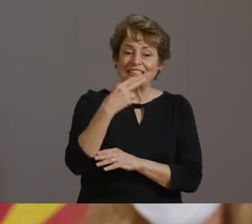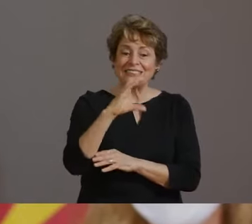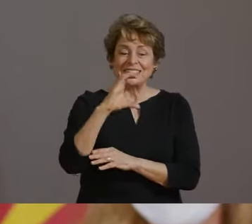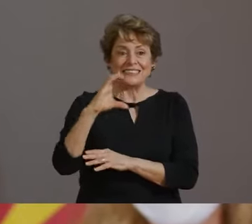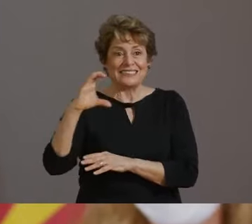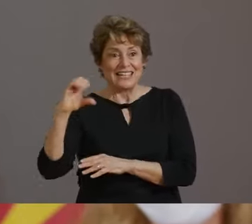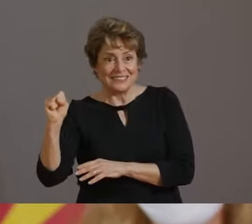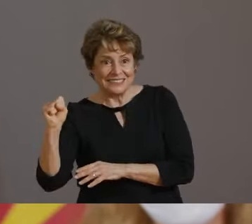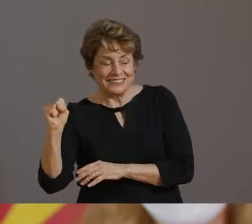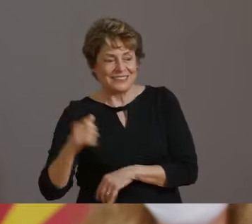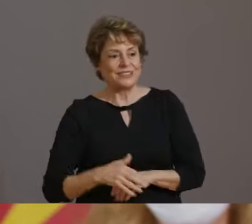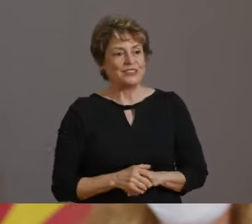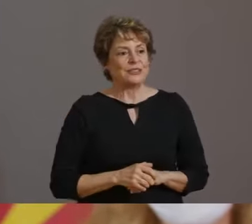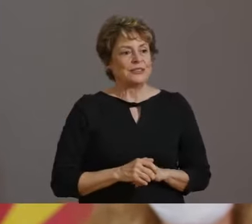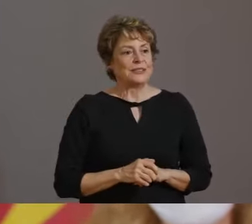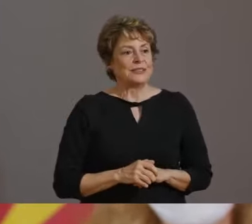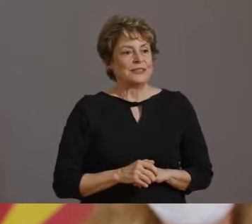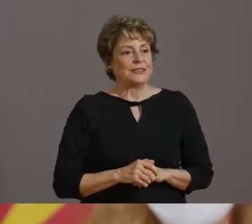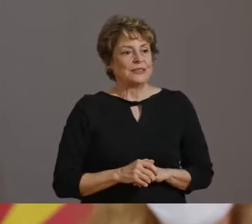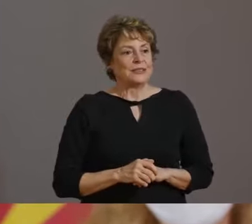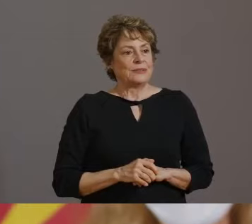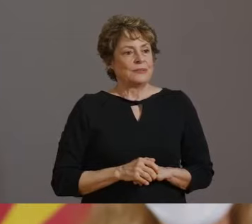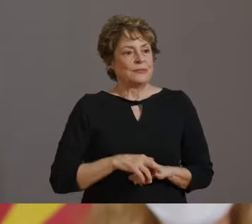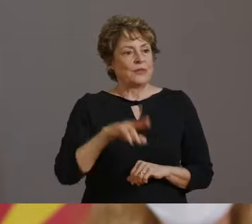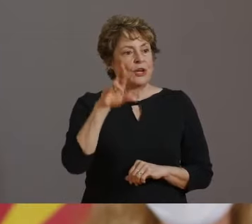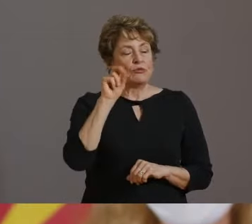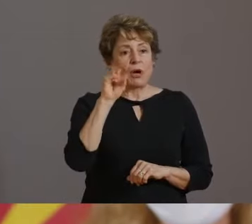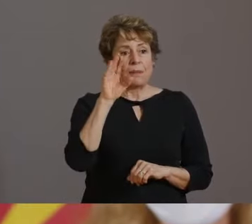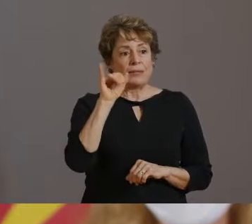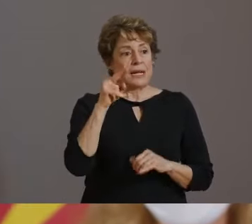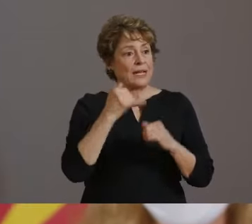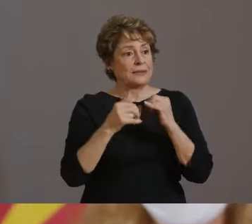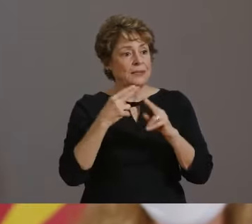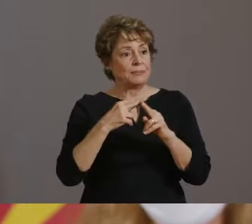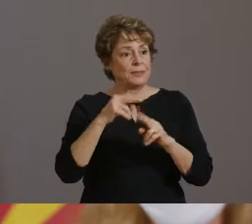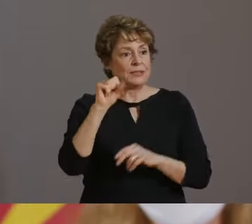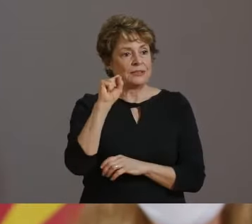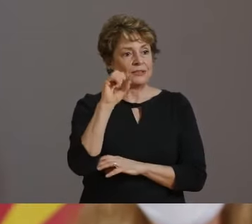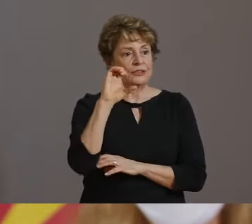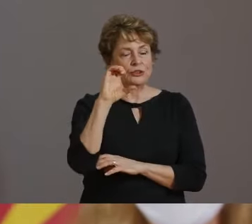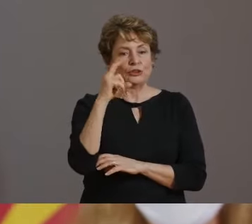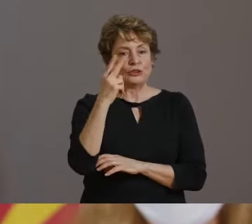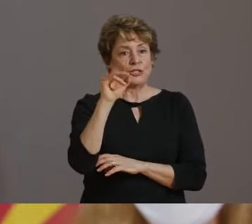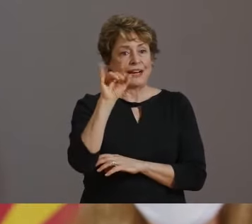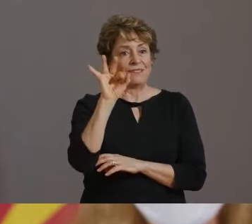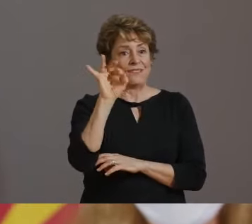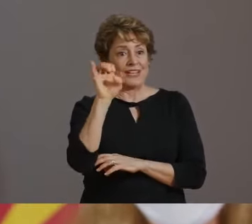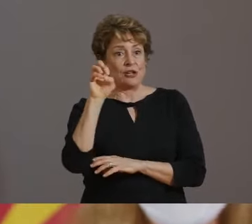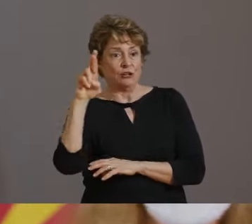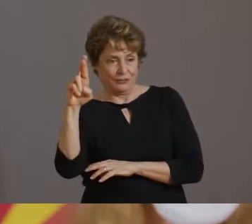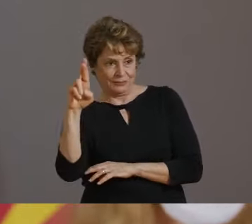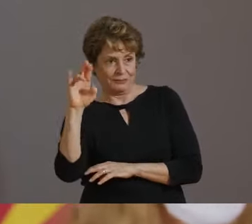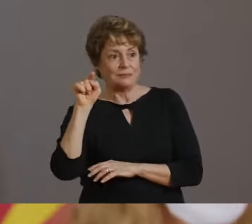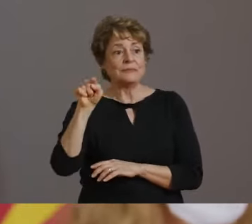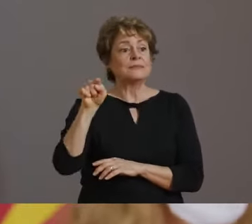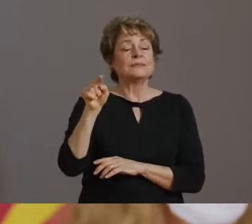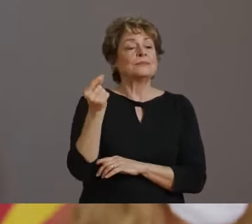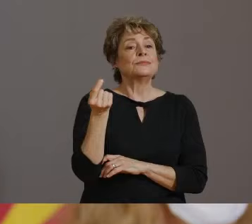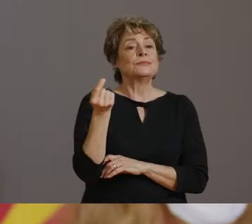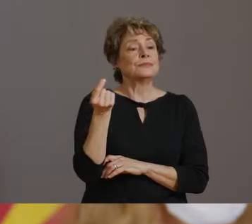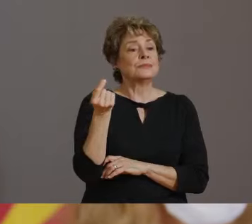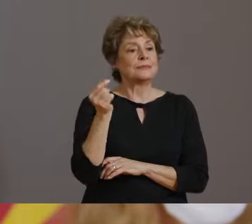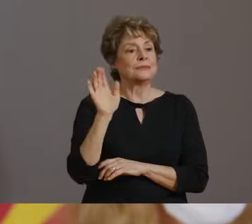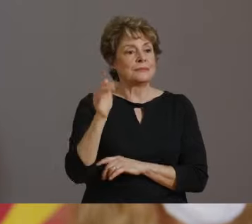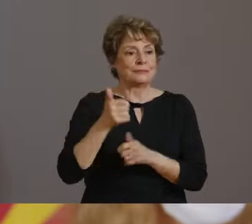OF THE ARIZONA NURSES ASSOCIATION; KELLY FINE, CEO OF THE ARIZONA PHARMACY ASSOCIATION; AND